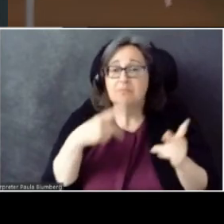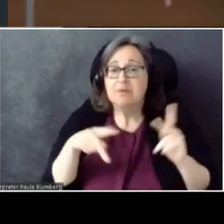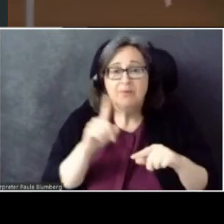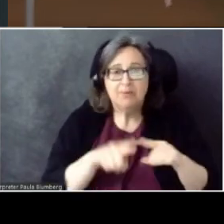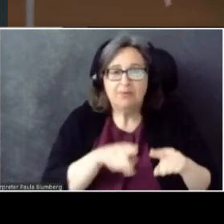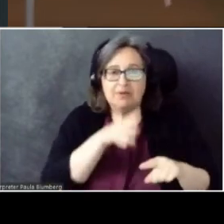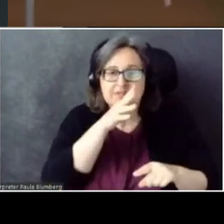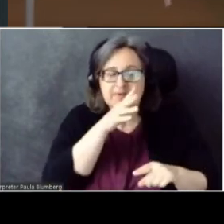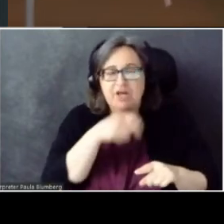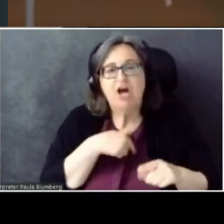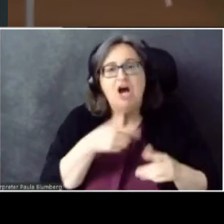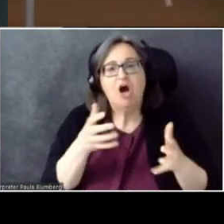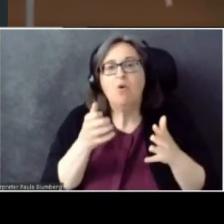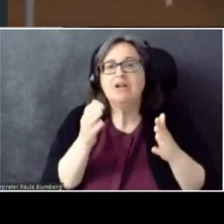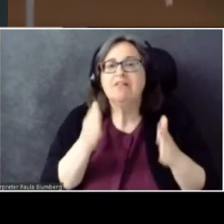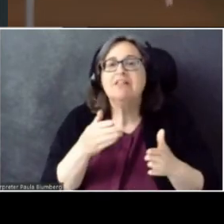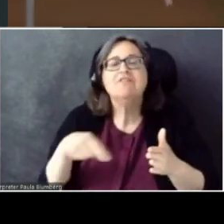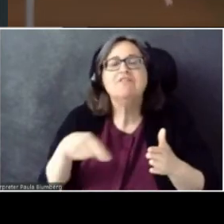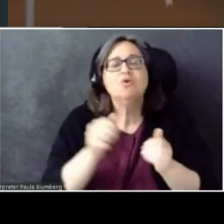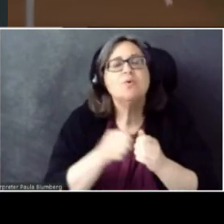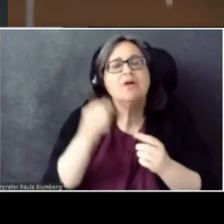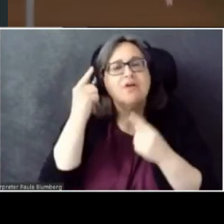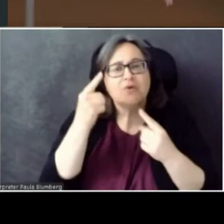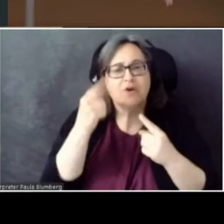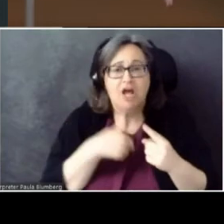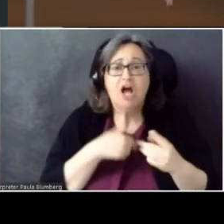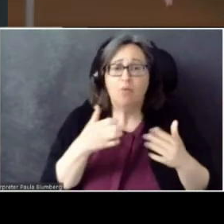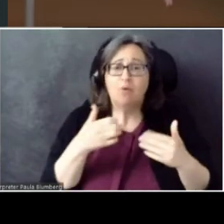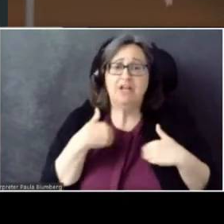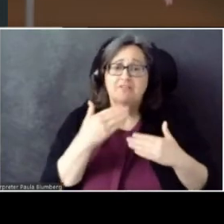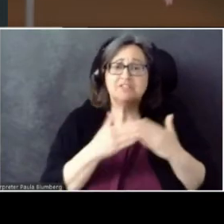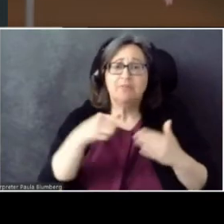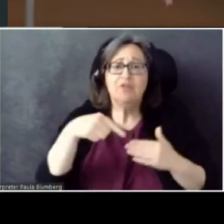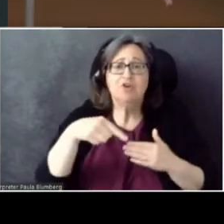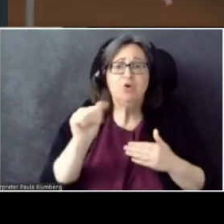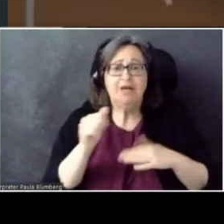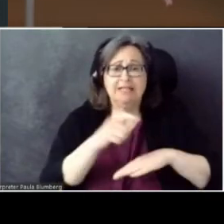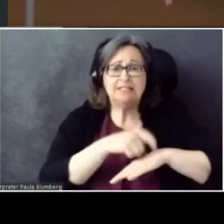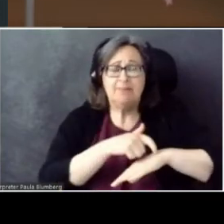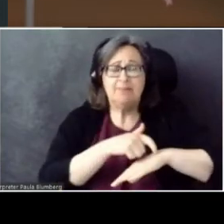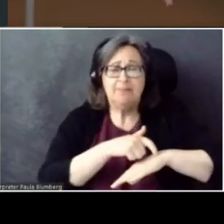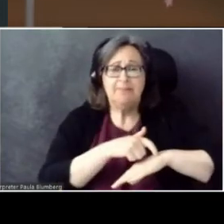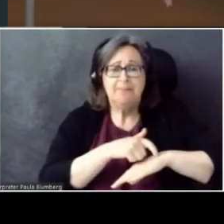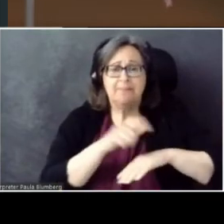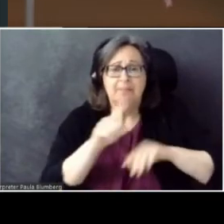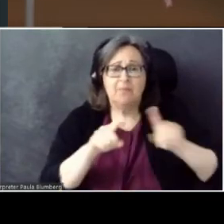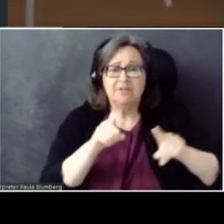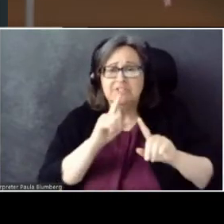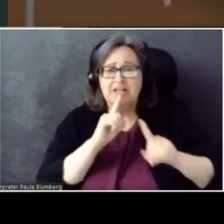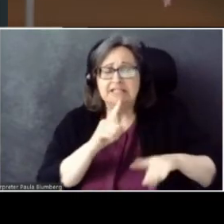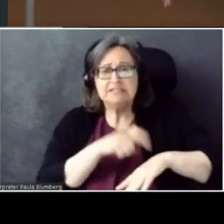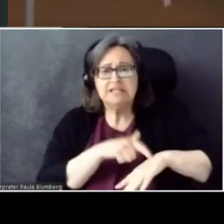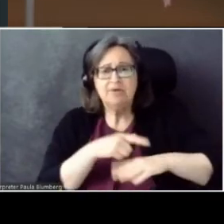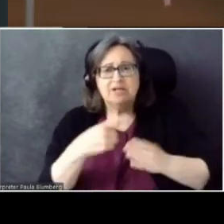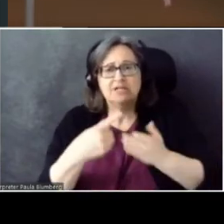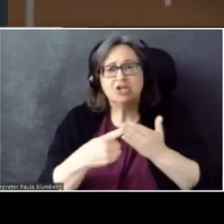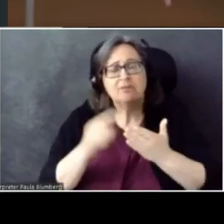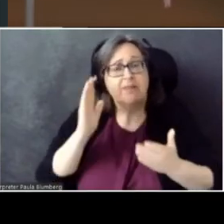And I want to spend the portion of our Q and A talking about the future.